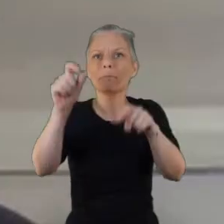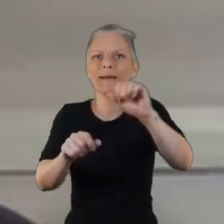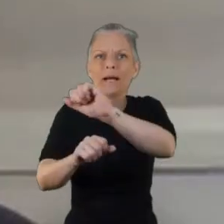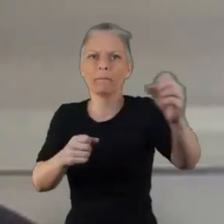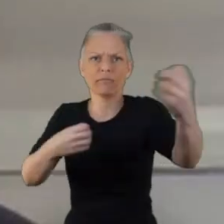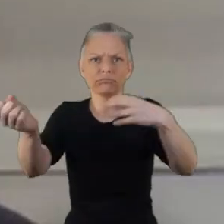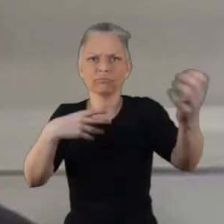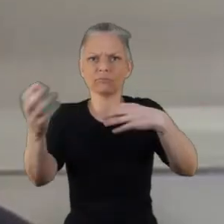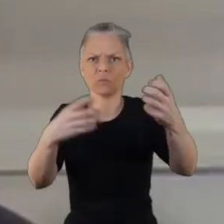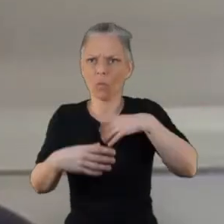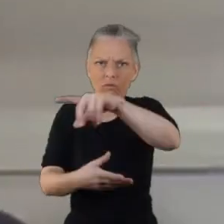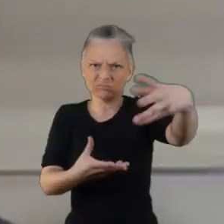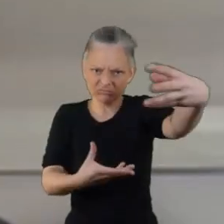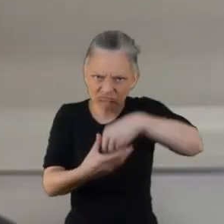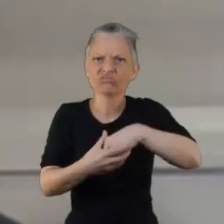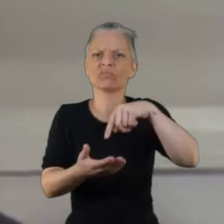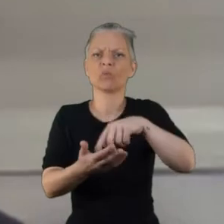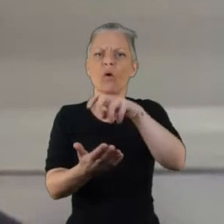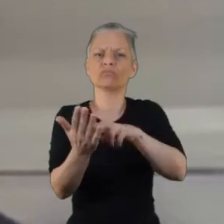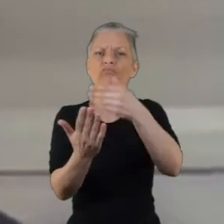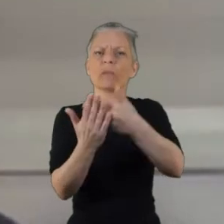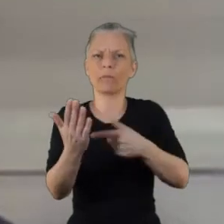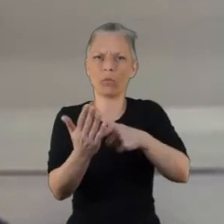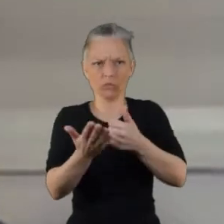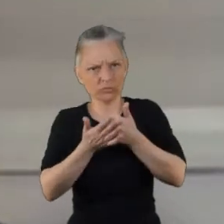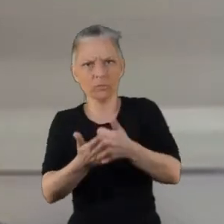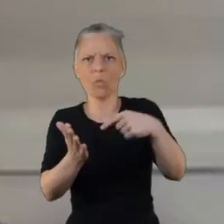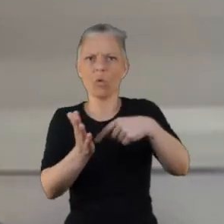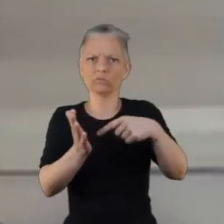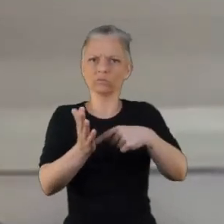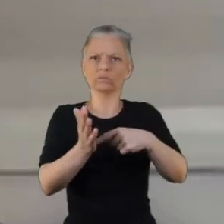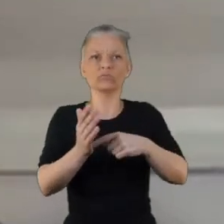You mentioned earlier that the value of human connection um and I think what's made this